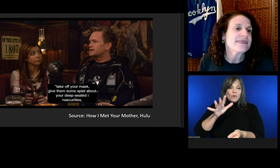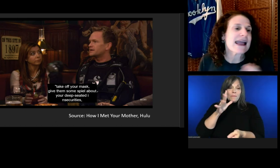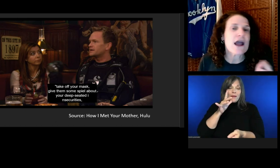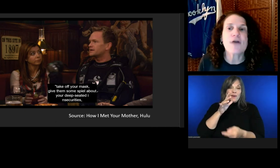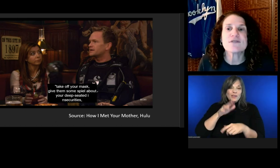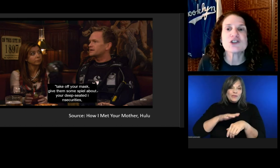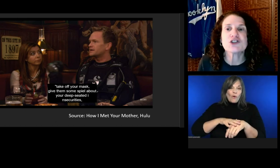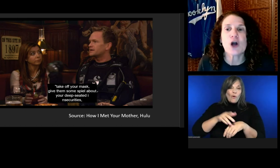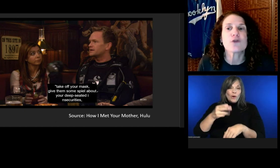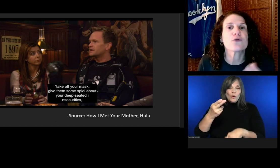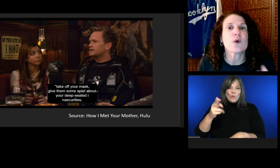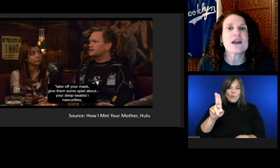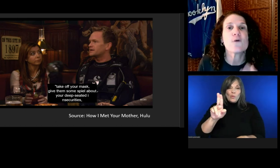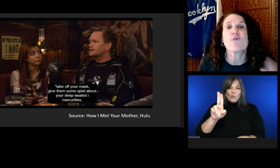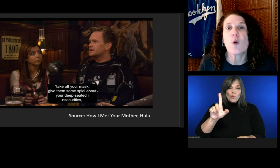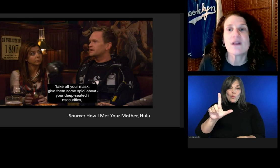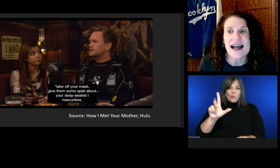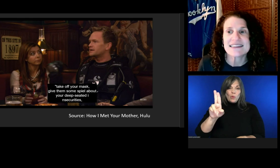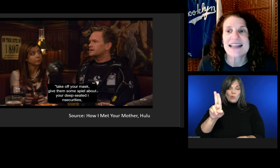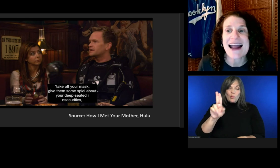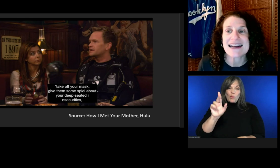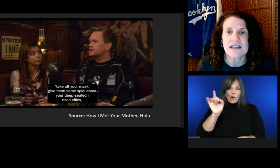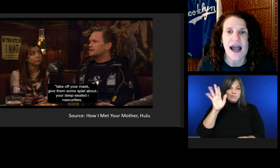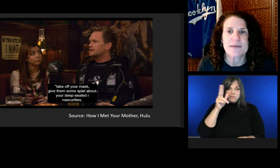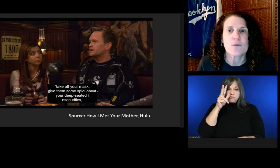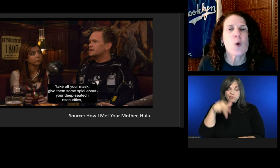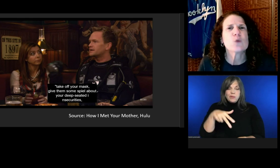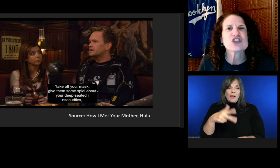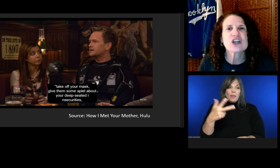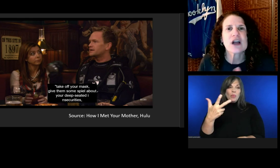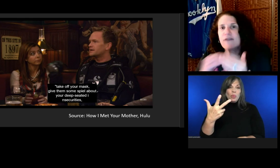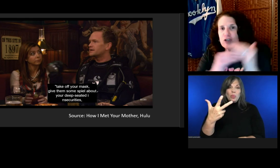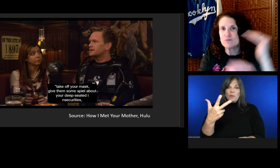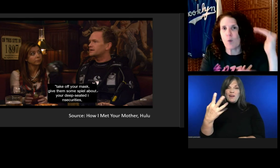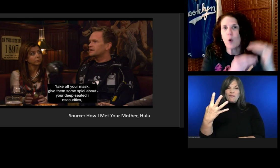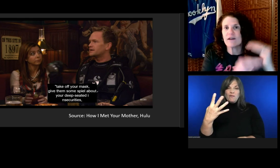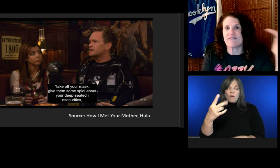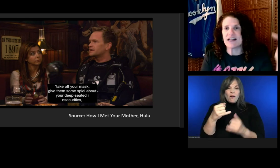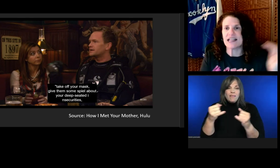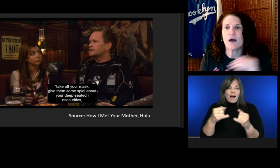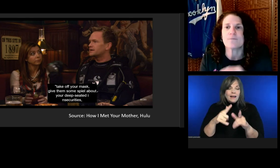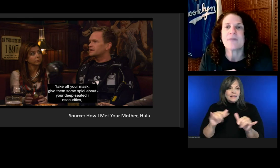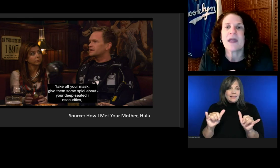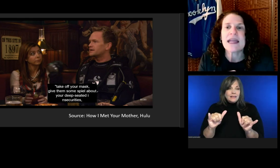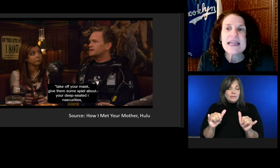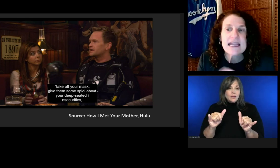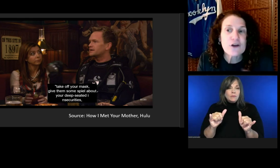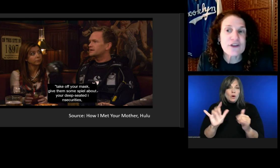They often show three or four lines at a time, and cover more of the video.